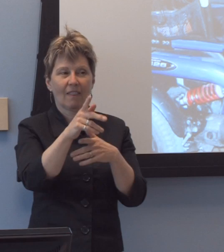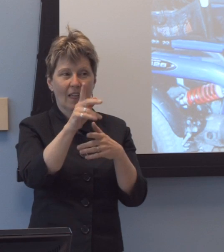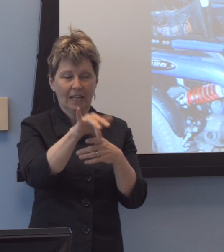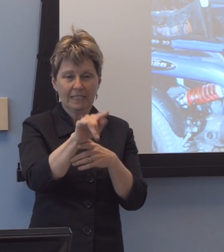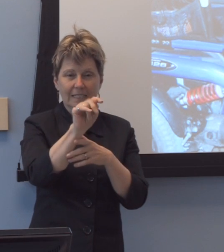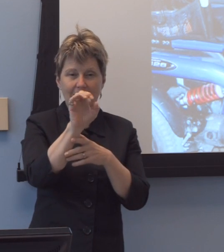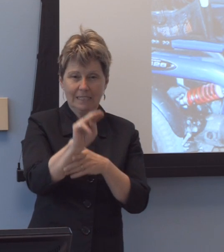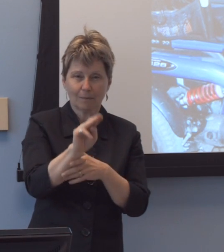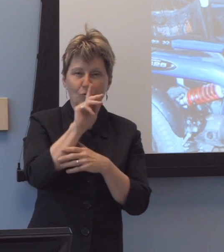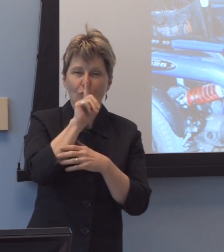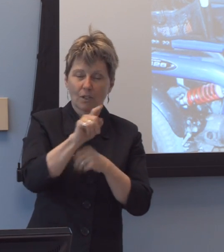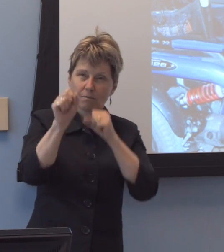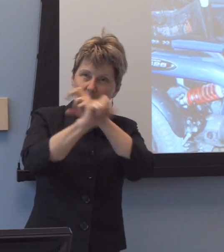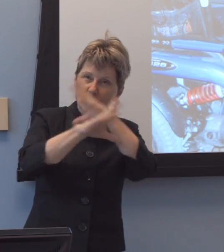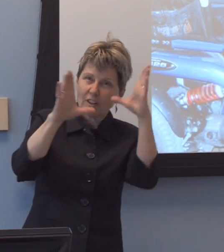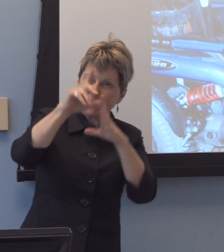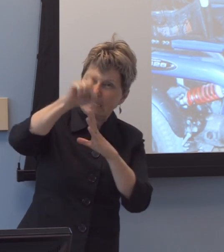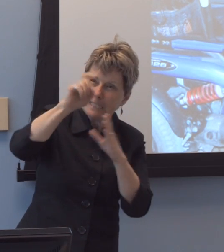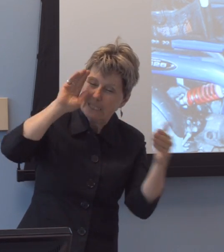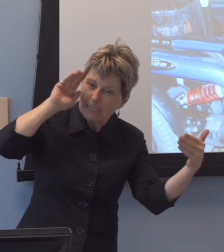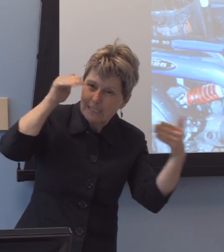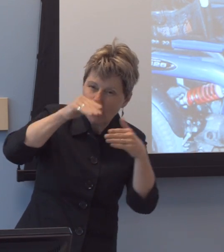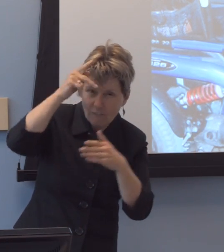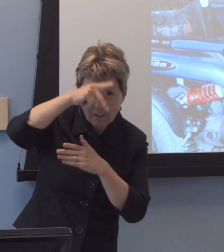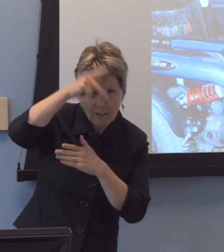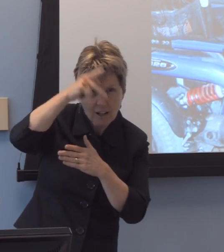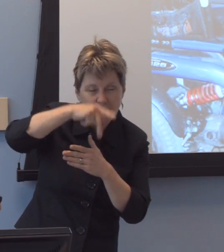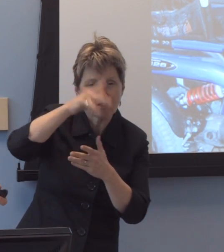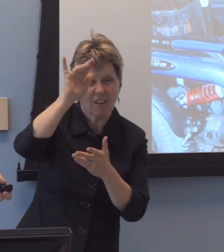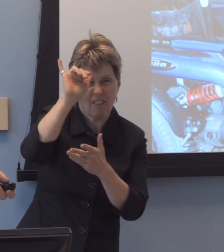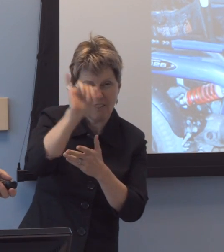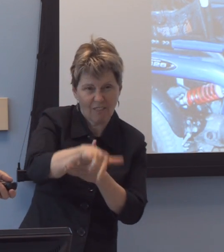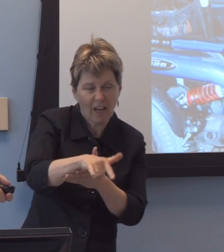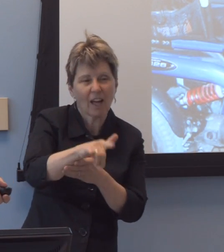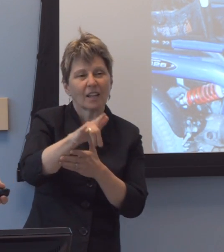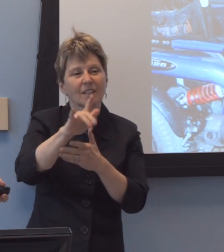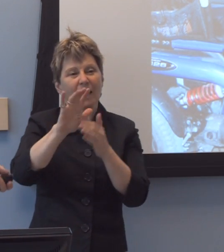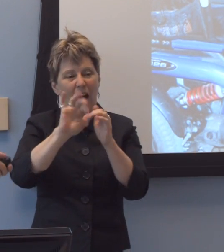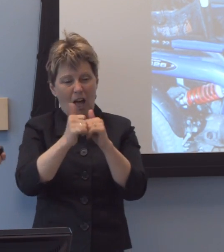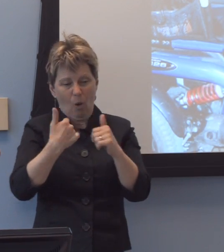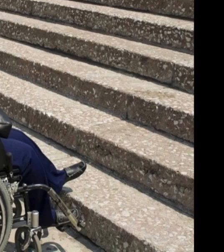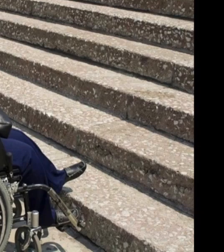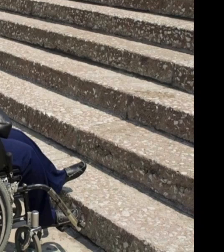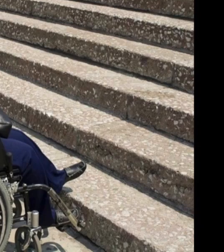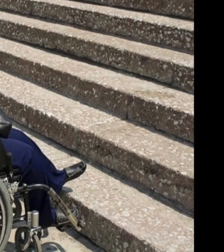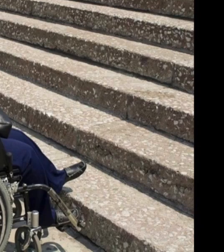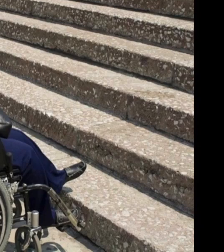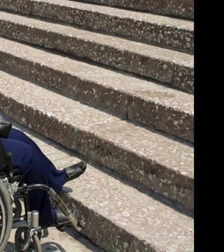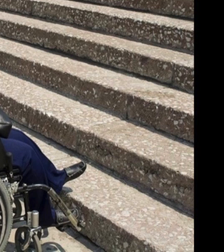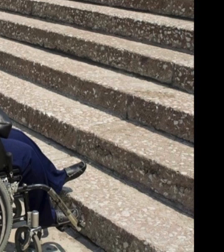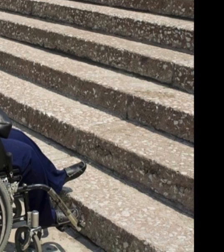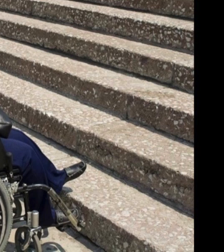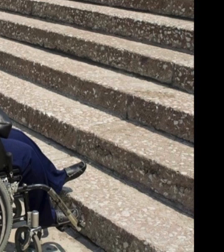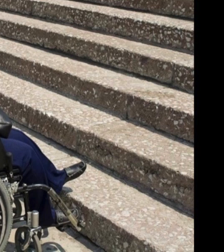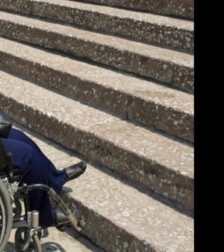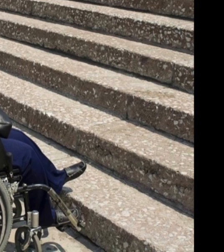um, uh, a-long before there was a federal mandate. The, uh... I think the really ne-